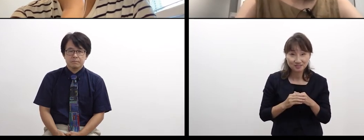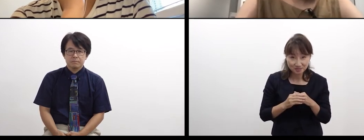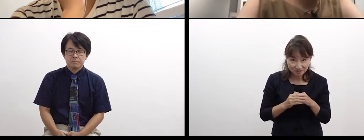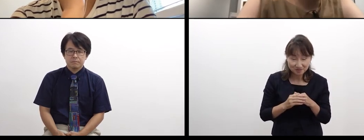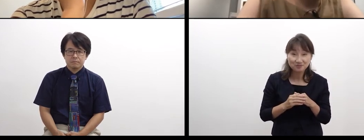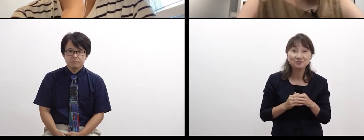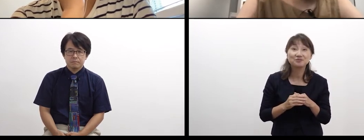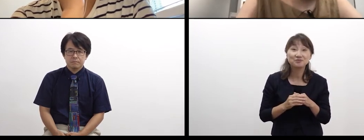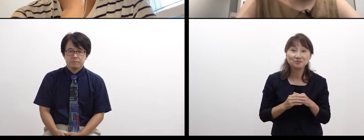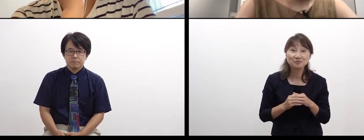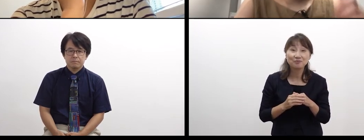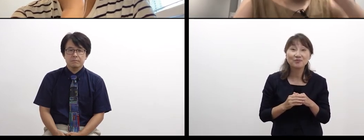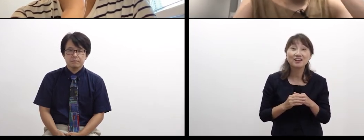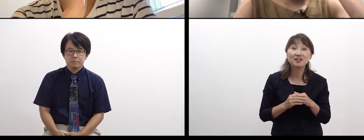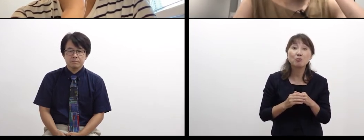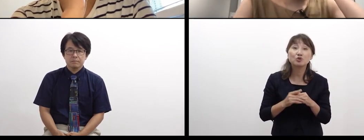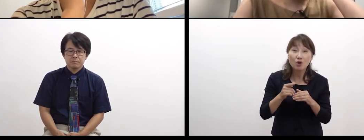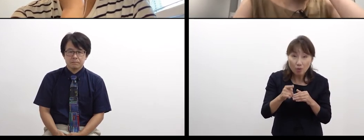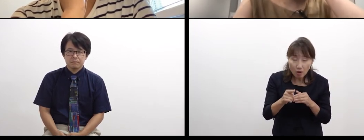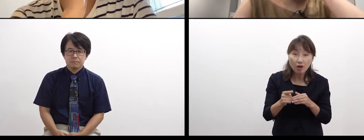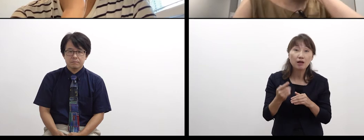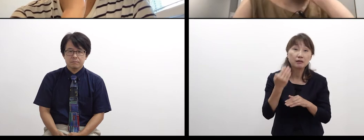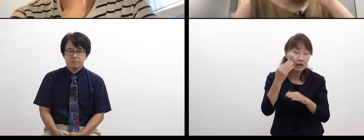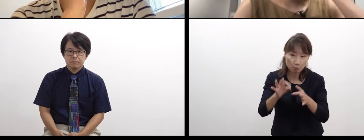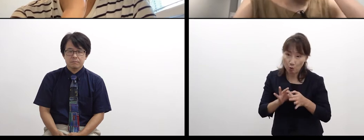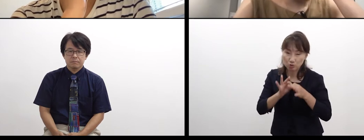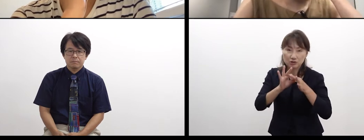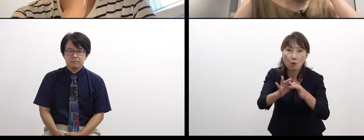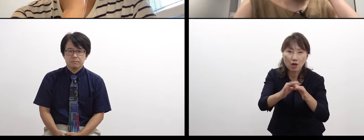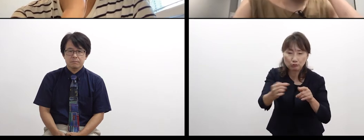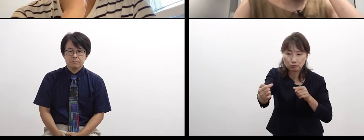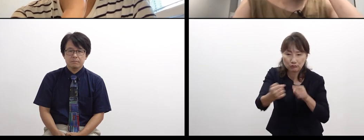something that others can feel